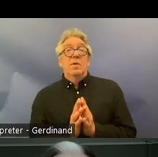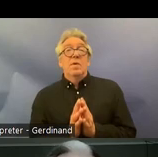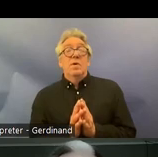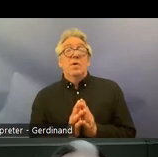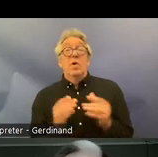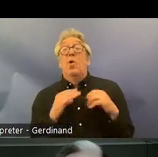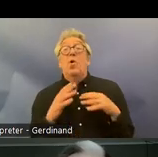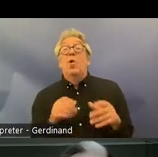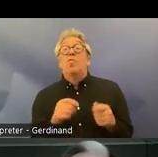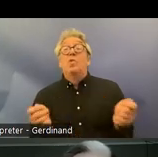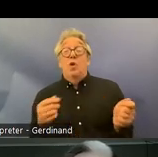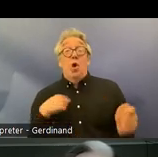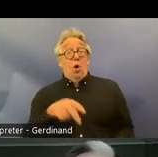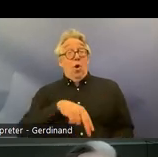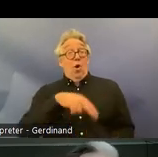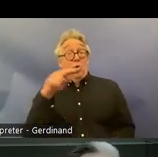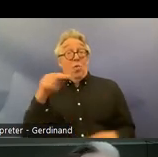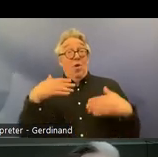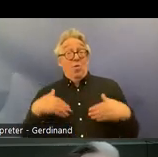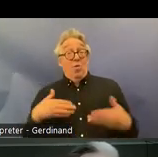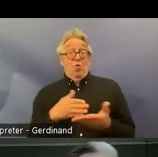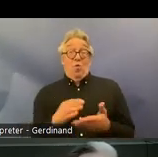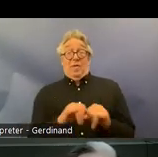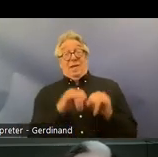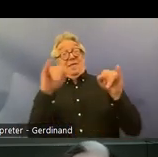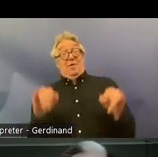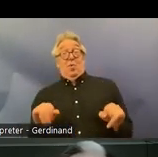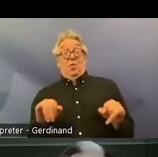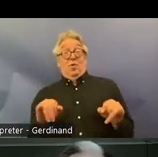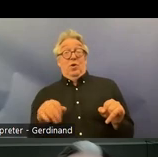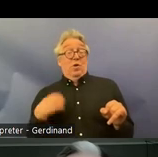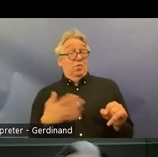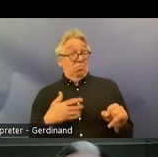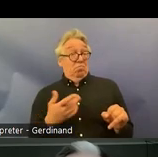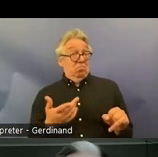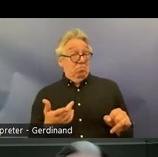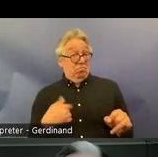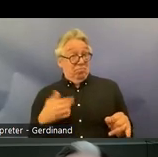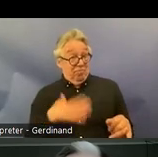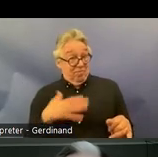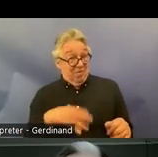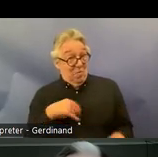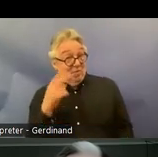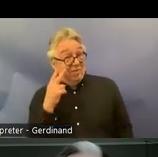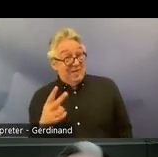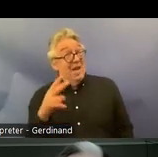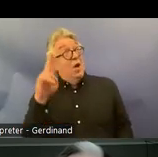human rights institution we are um positive to incorporating the crpd into